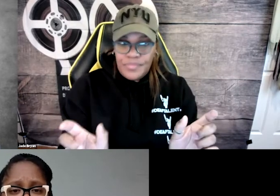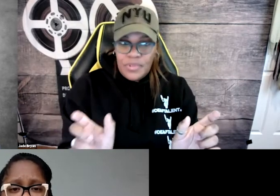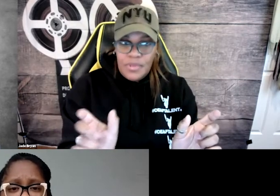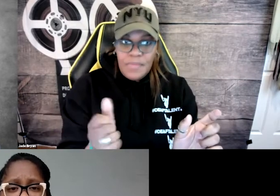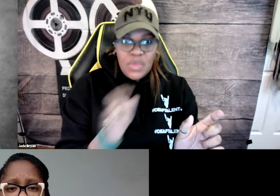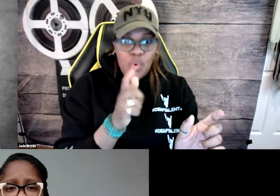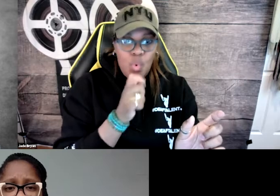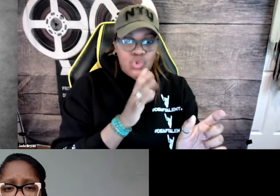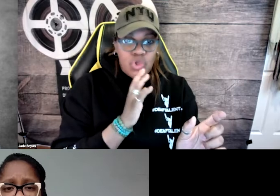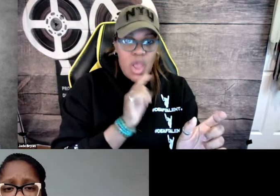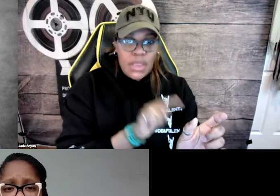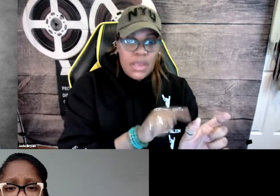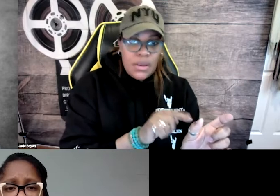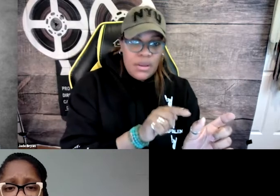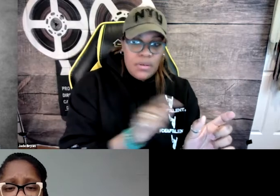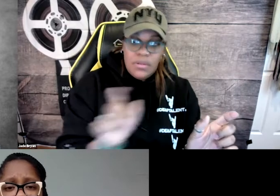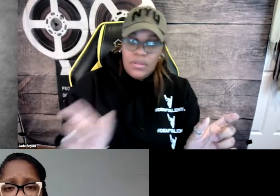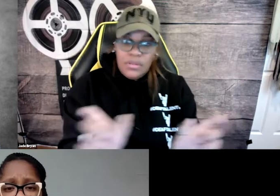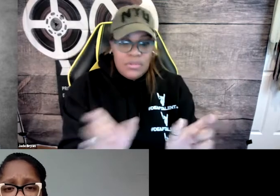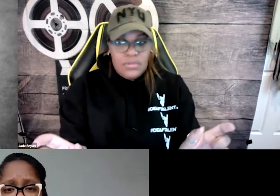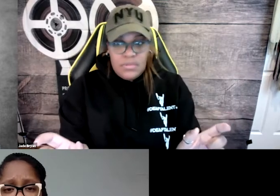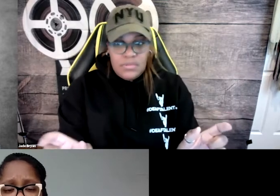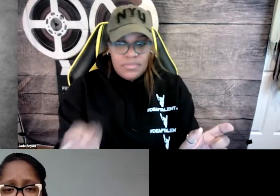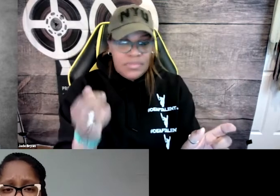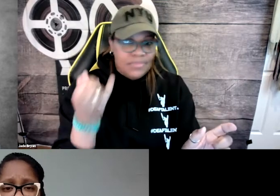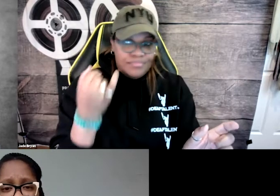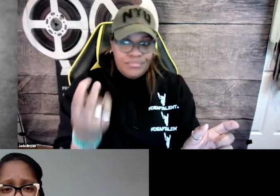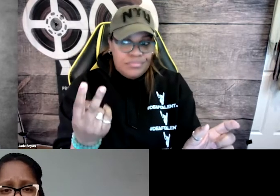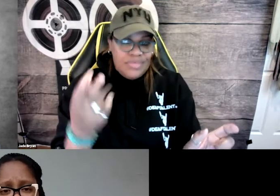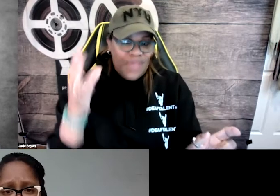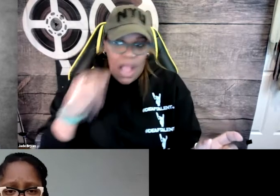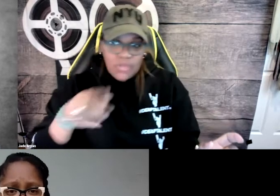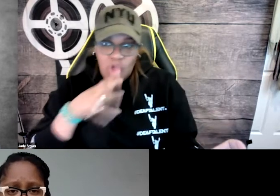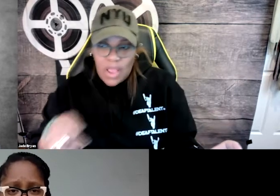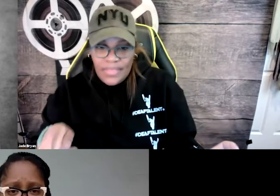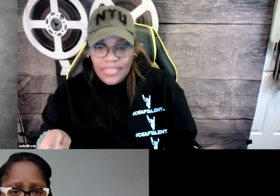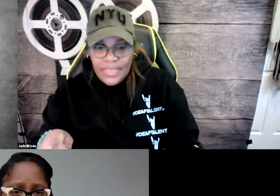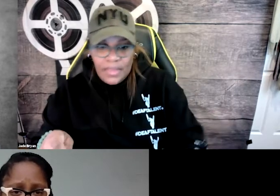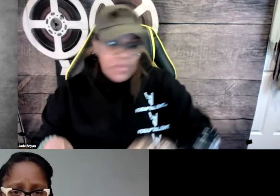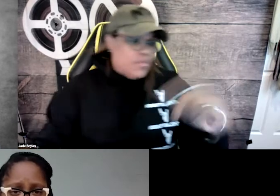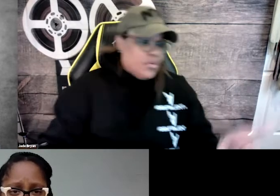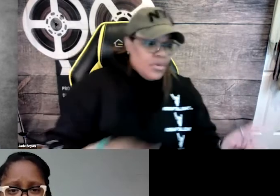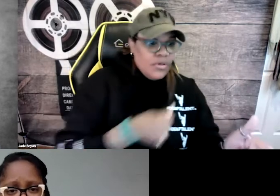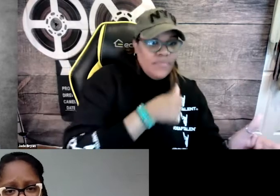I'll add captions one on one side, this person is talking and a caption on the other side where the other person is talking.